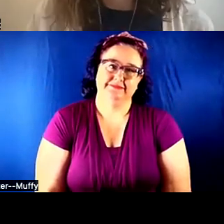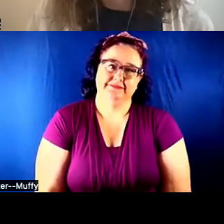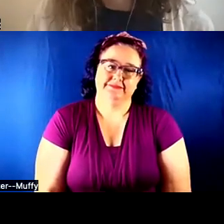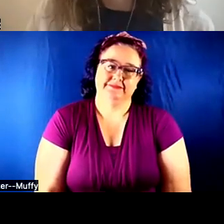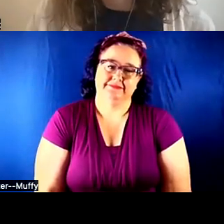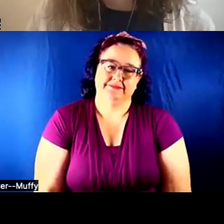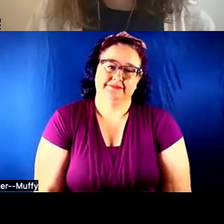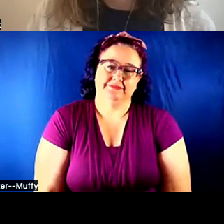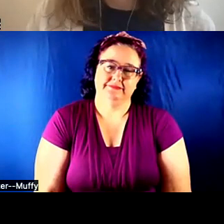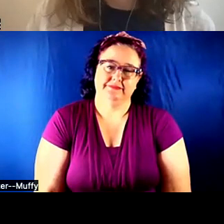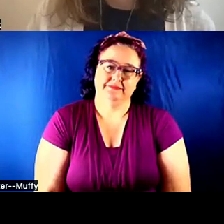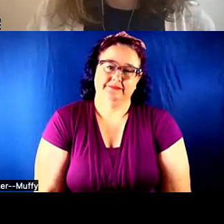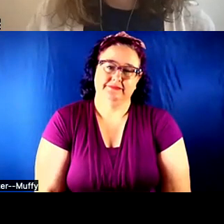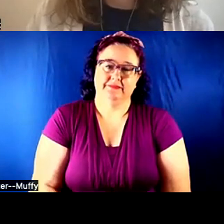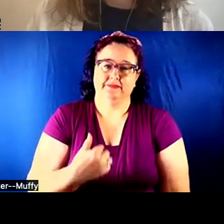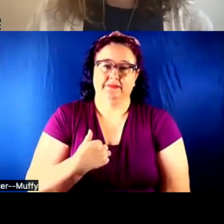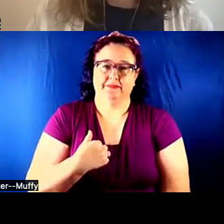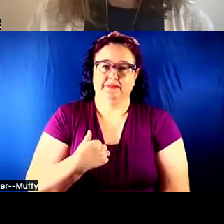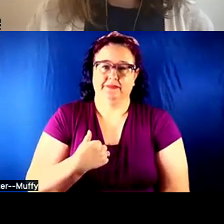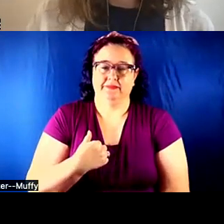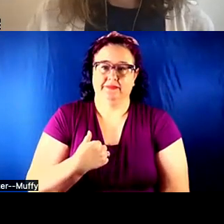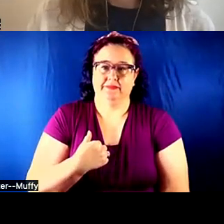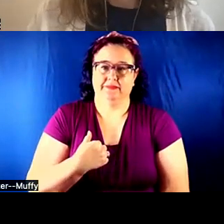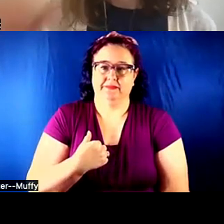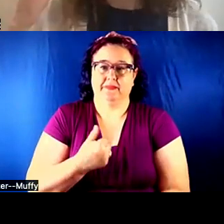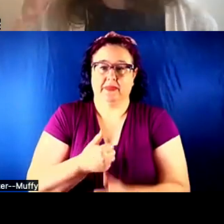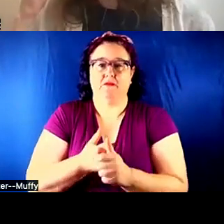I am going to follow the newsletter and twitter,